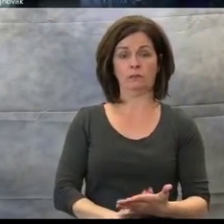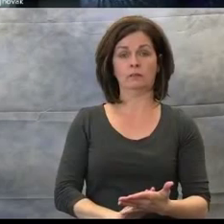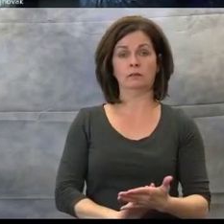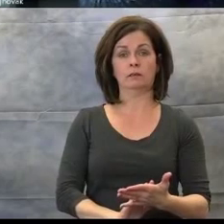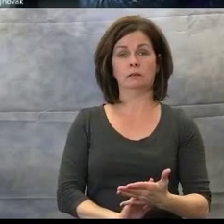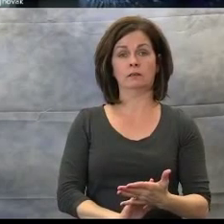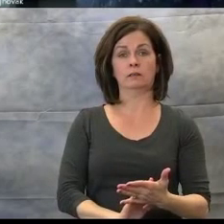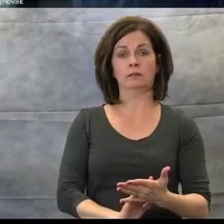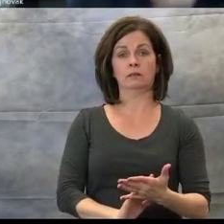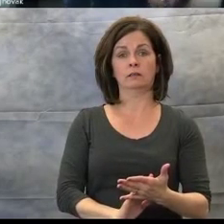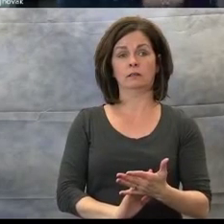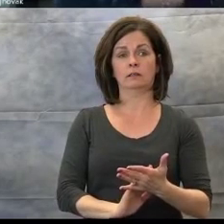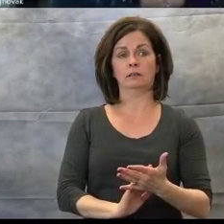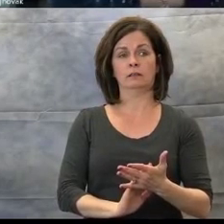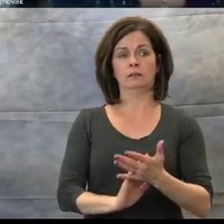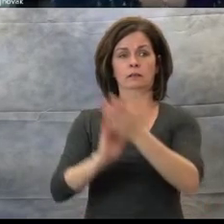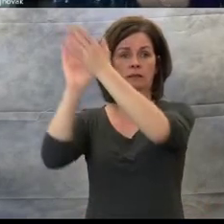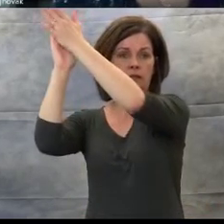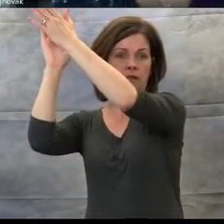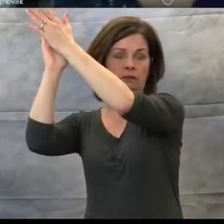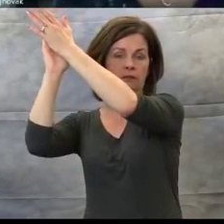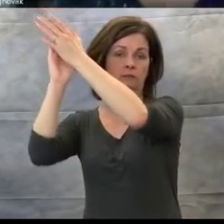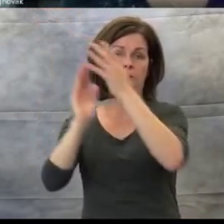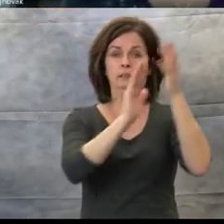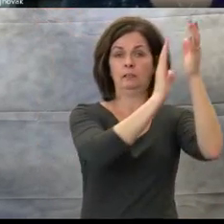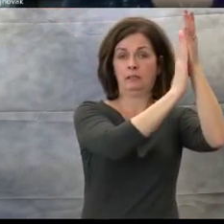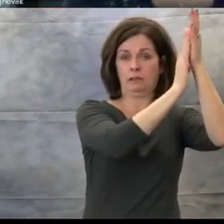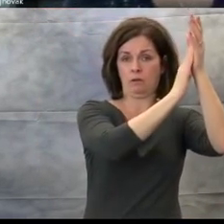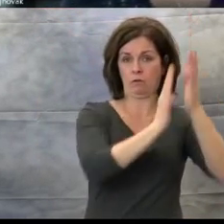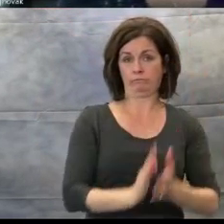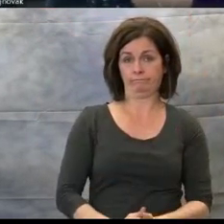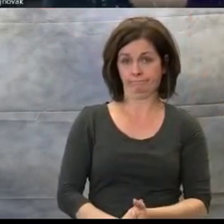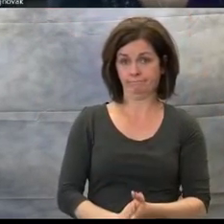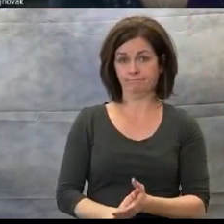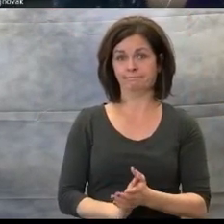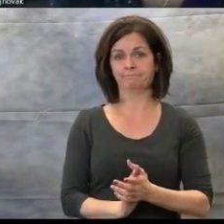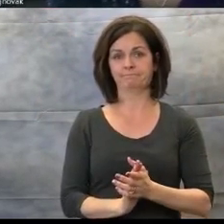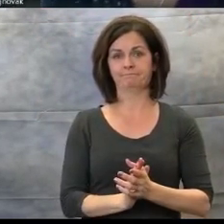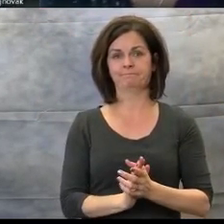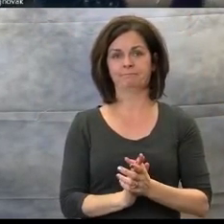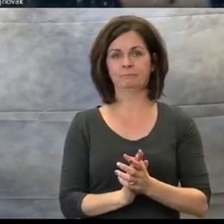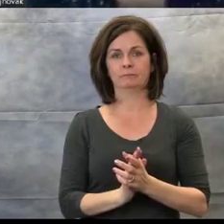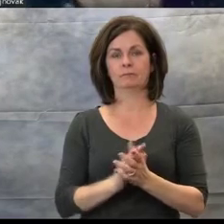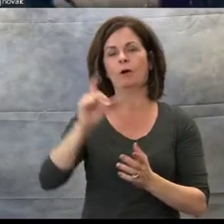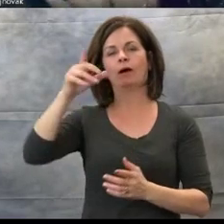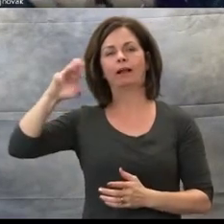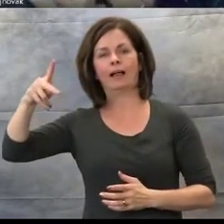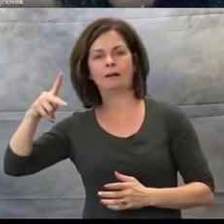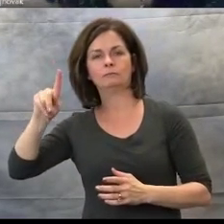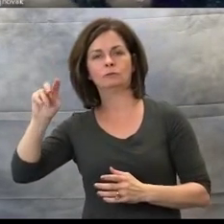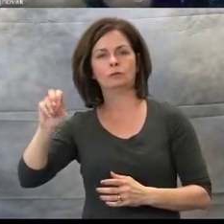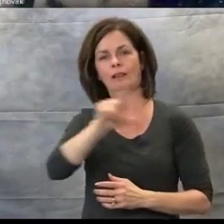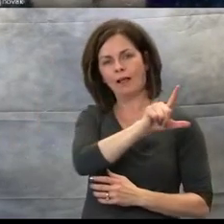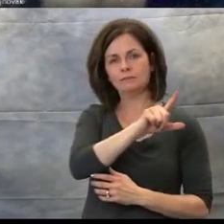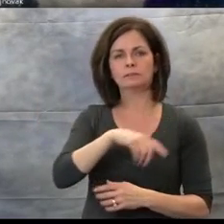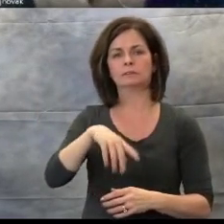I clap them down below I clap them to the left I clap them to the right